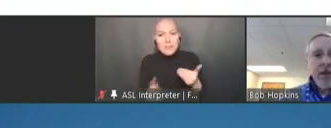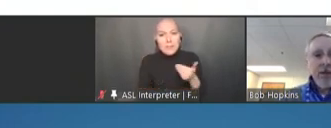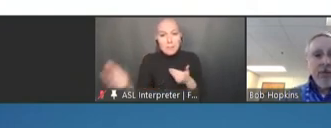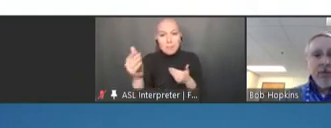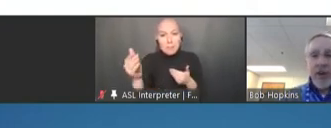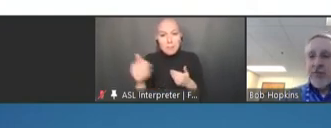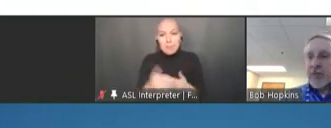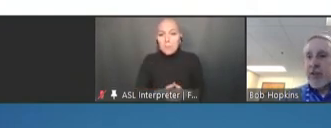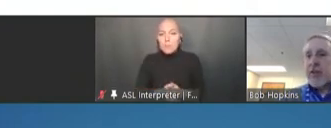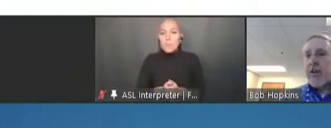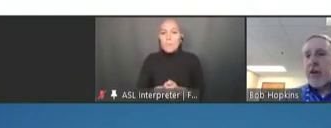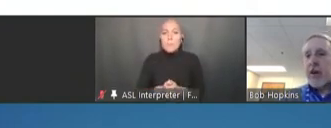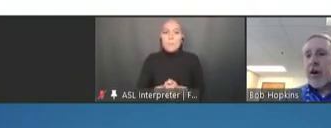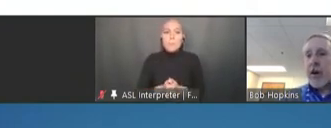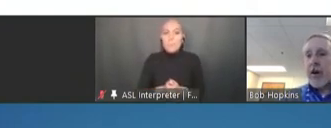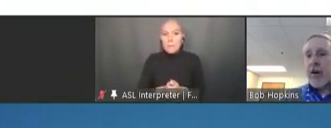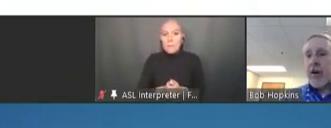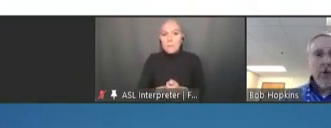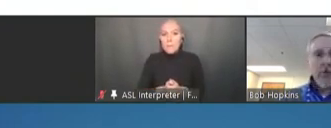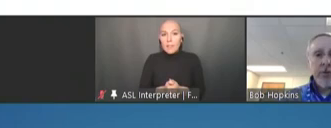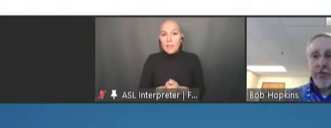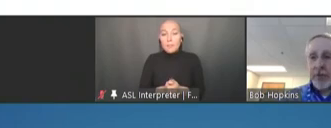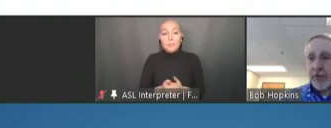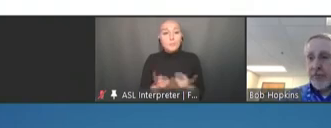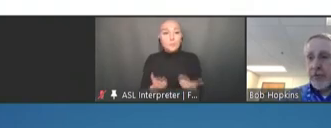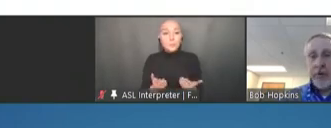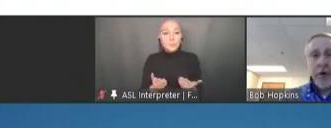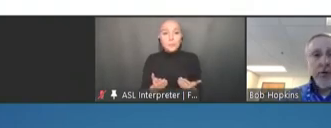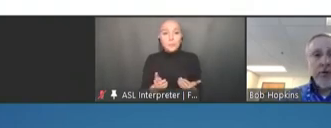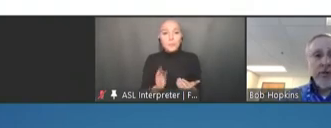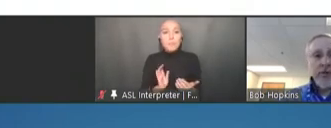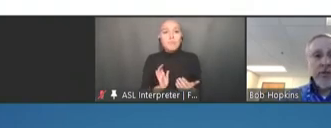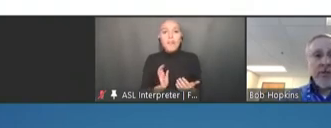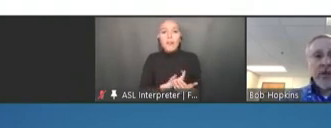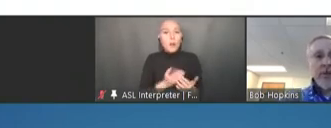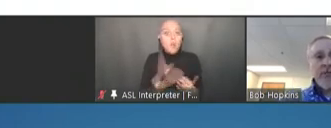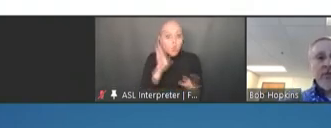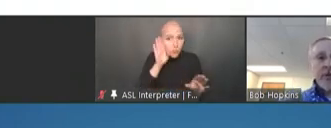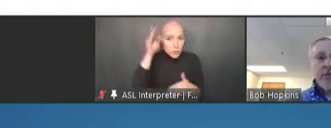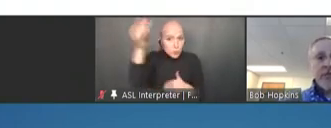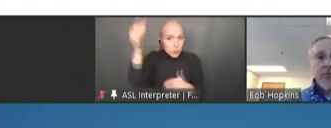So, as I see our future over this next few years, I think the themes that